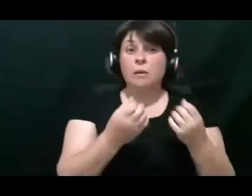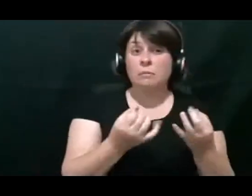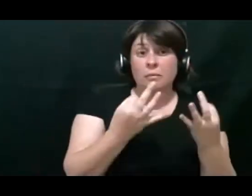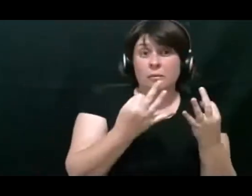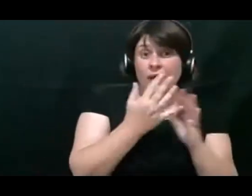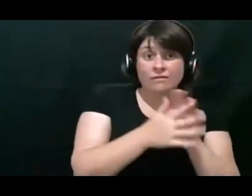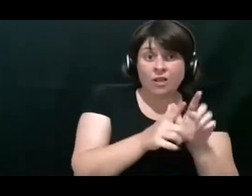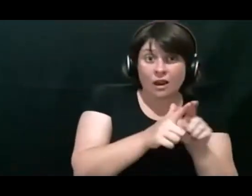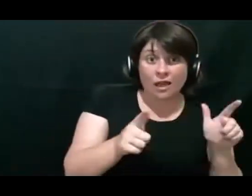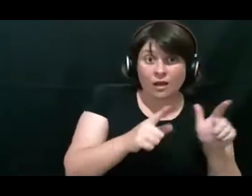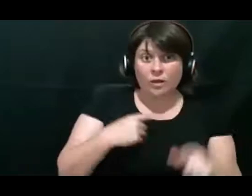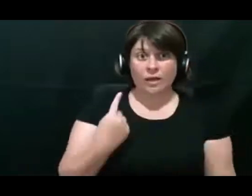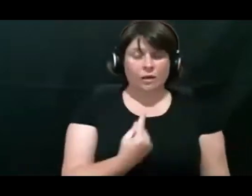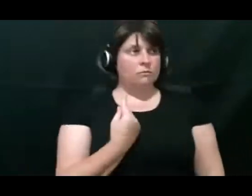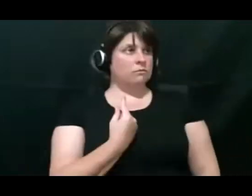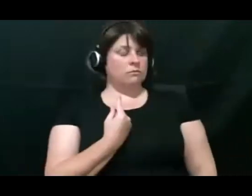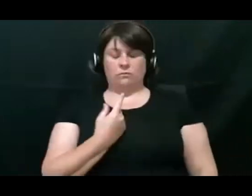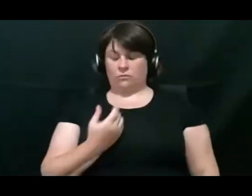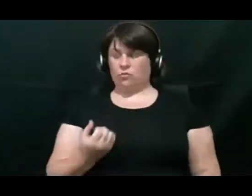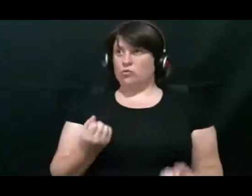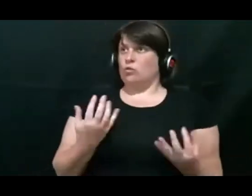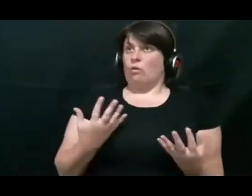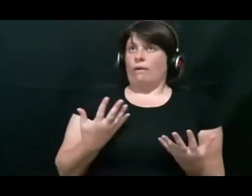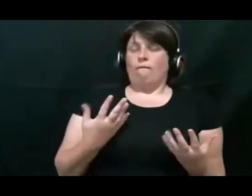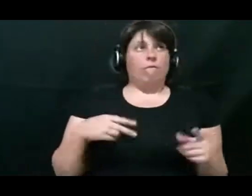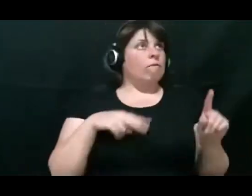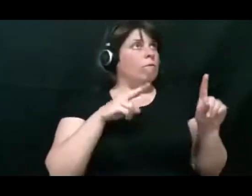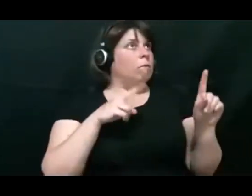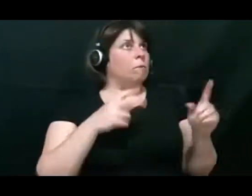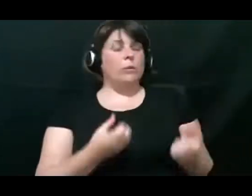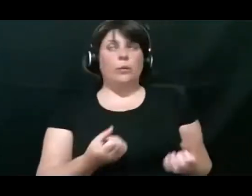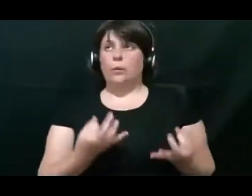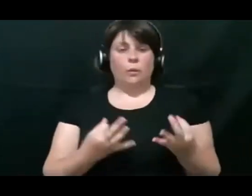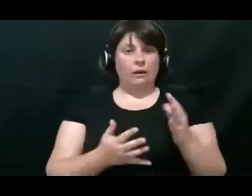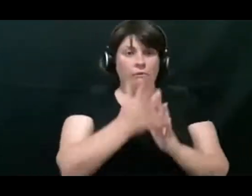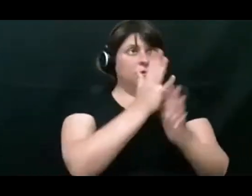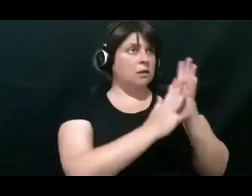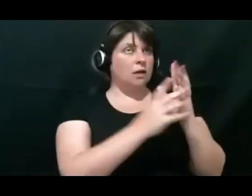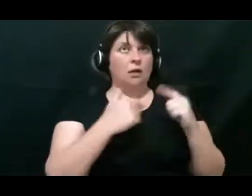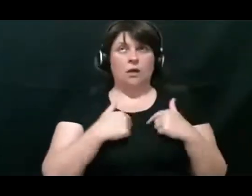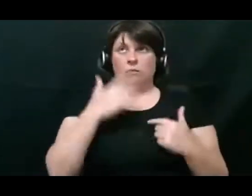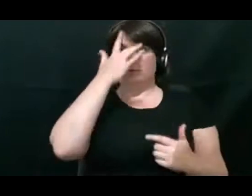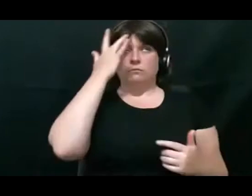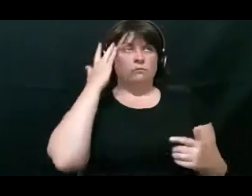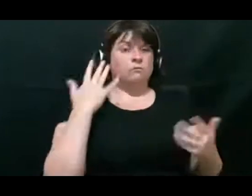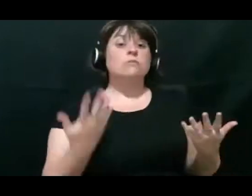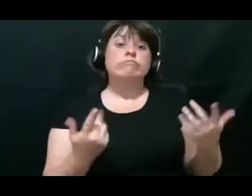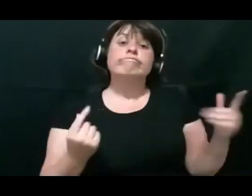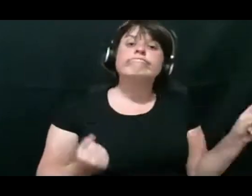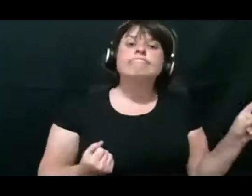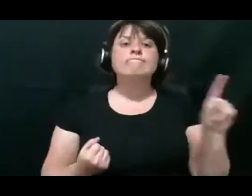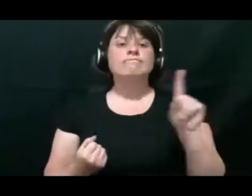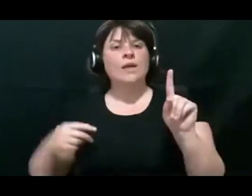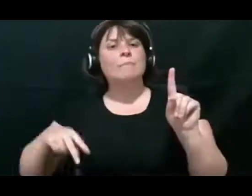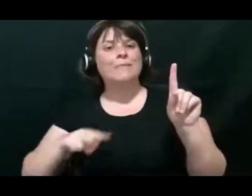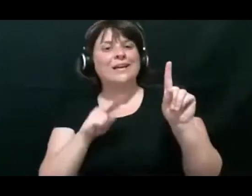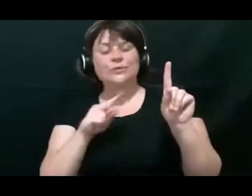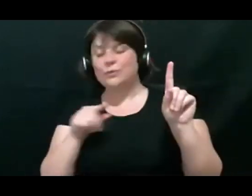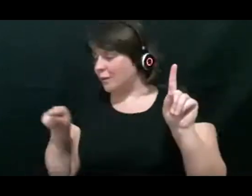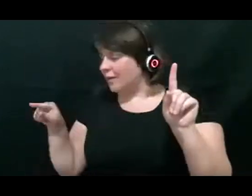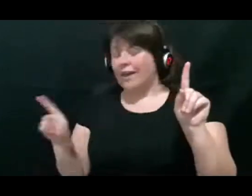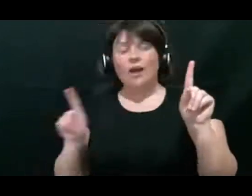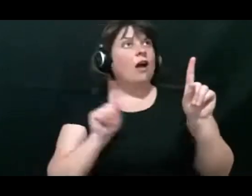So I hope that kind of helps you consider the broad range of answers about how can someone